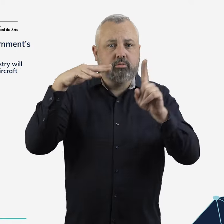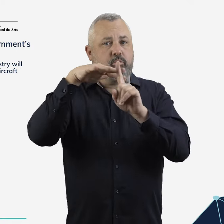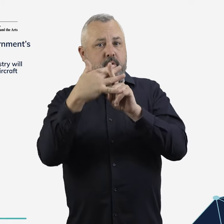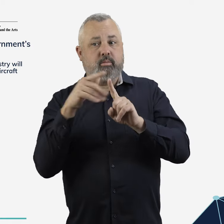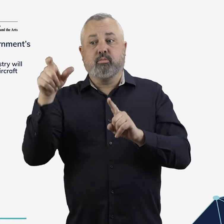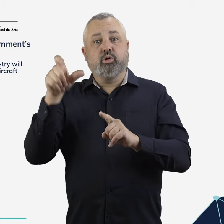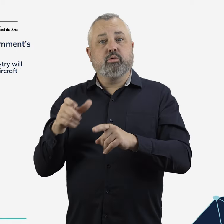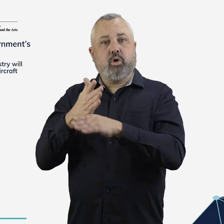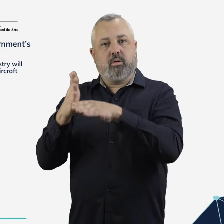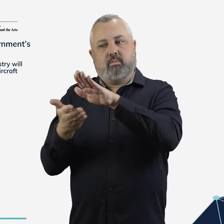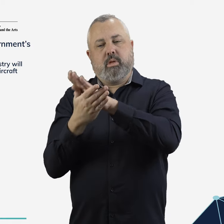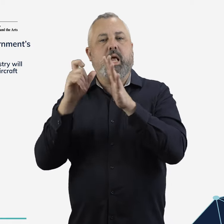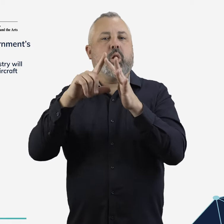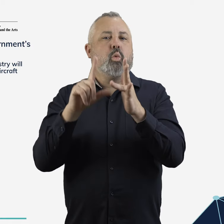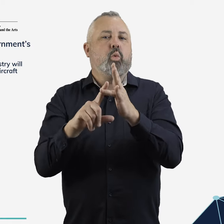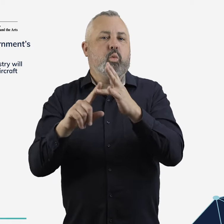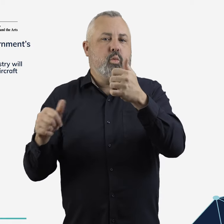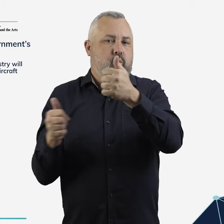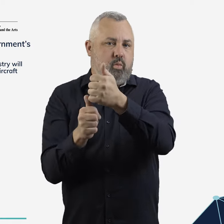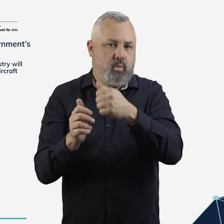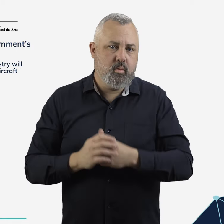environment, reporting to the Chief Executive Officer.